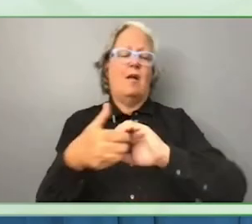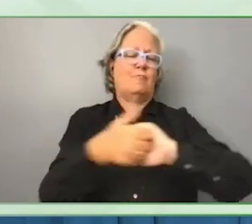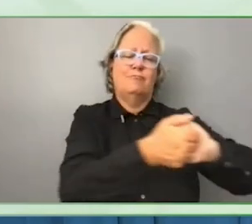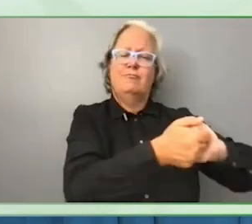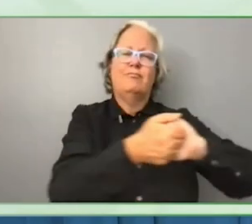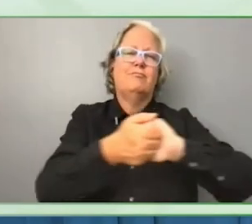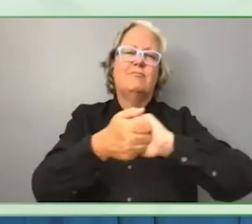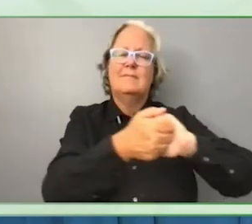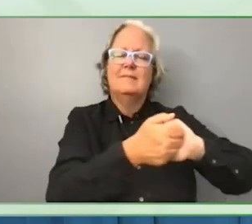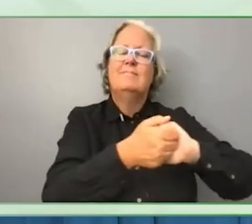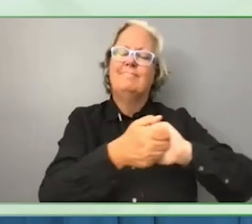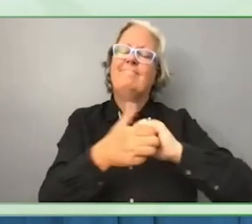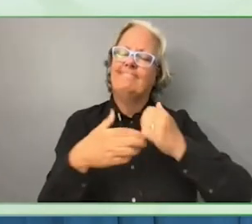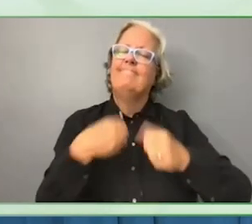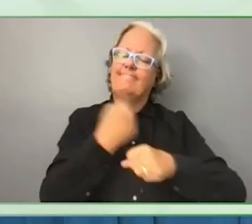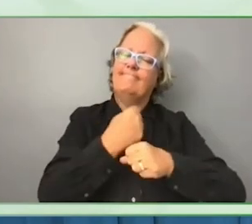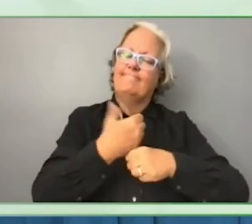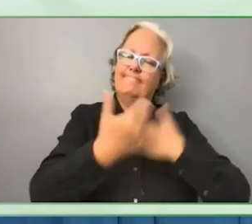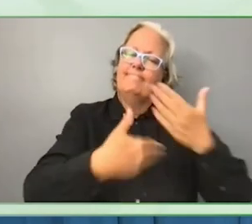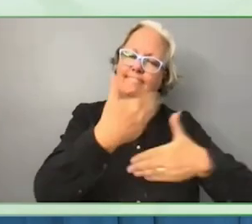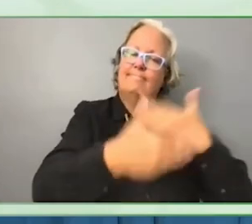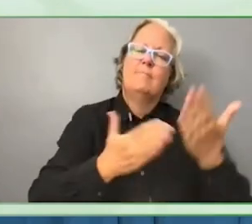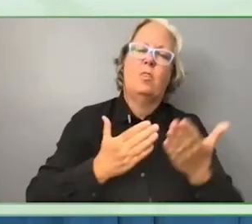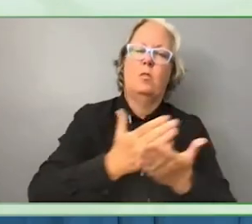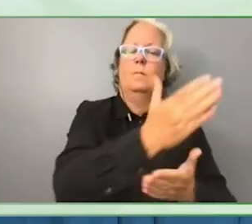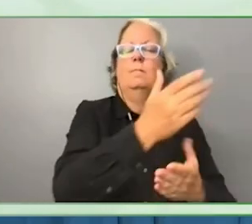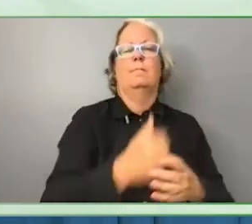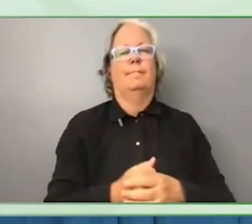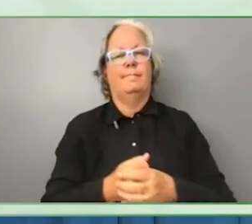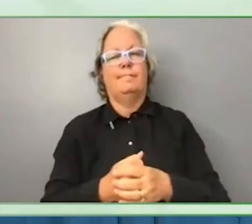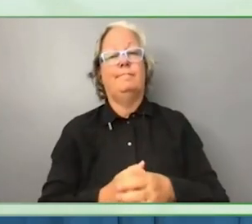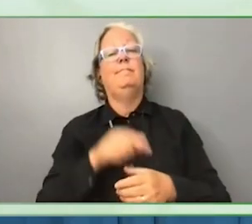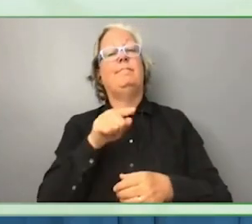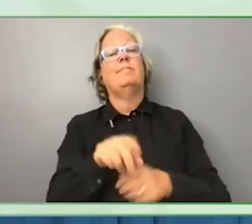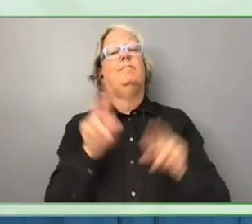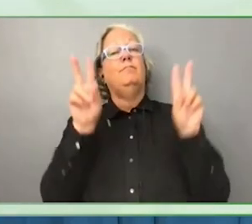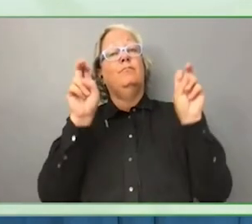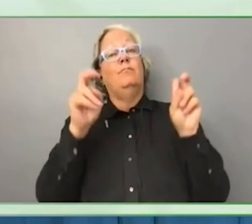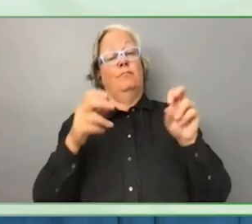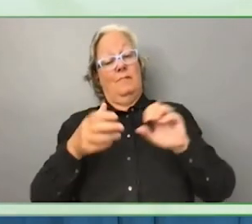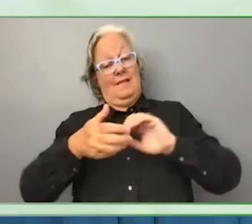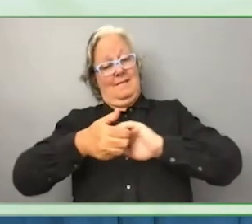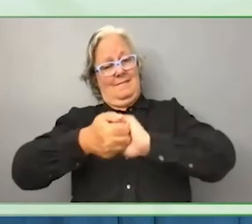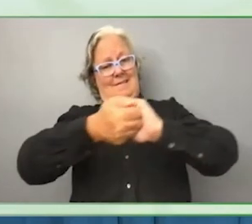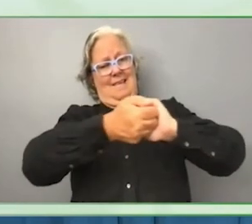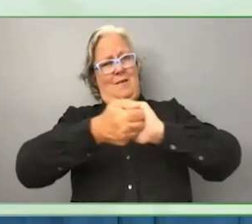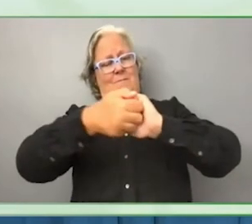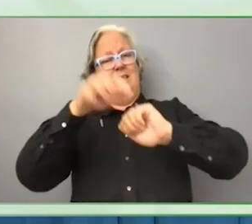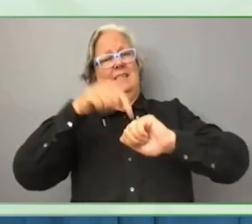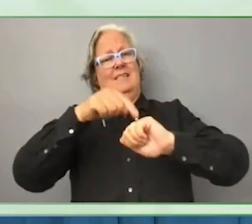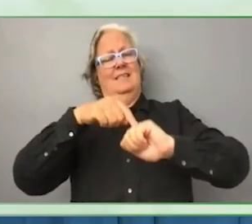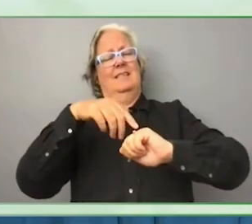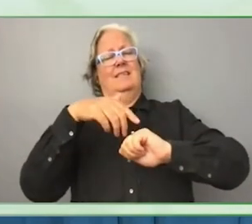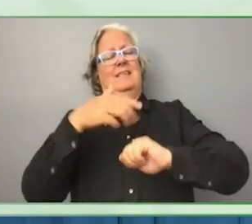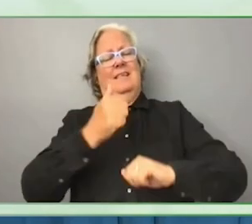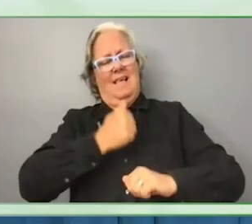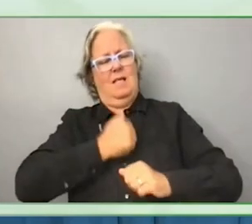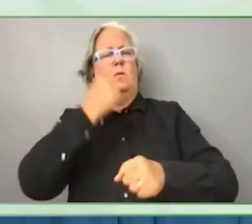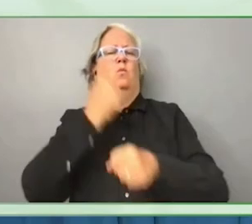Collaboration is at the heart of what we do and we have 13 different